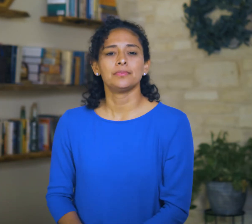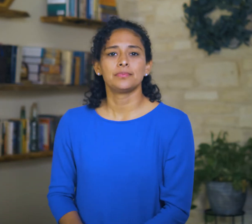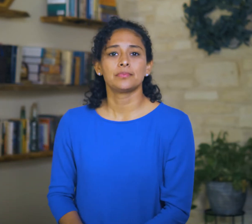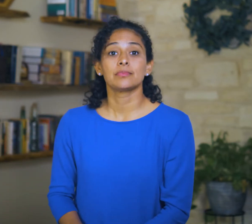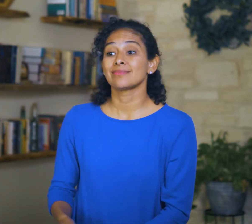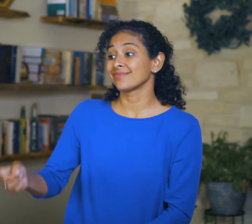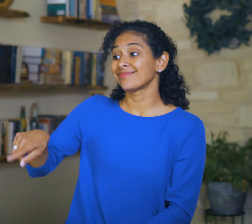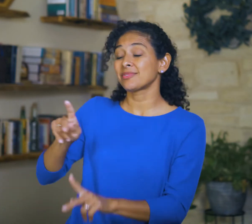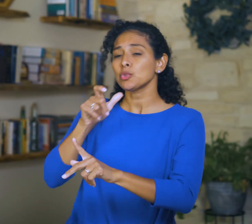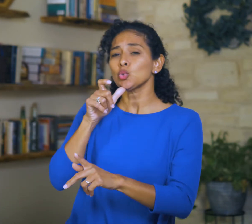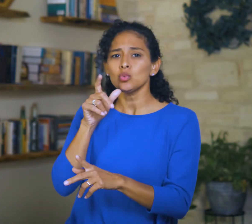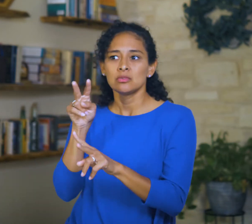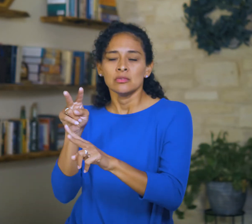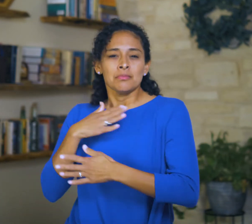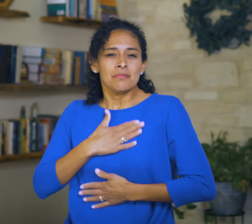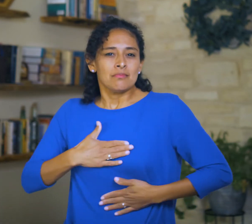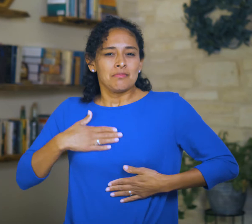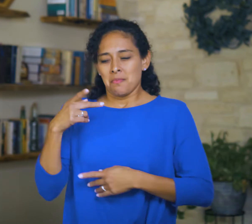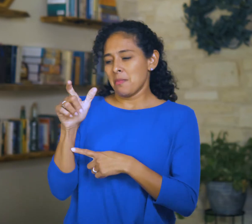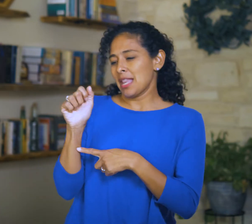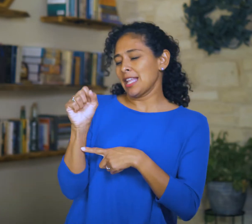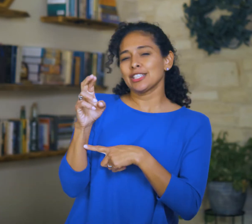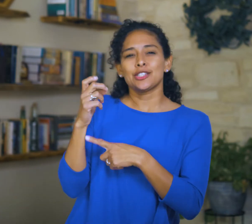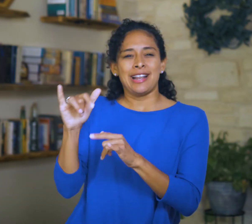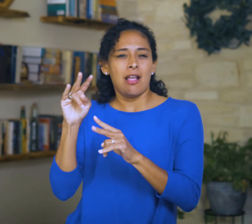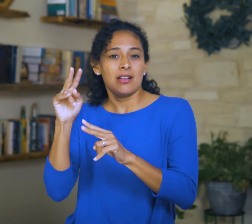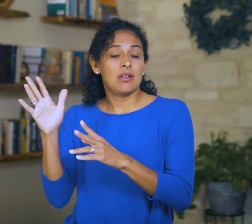Those who look to pleasure as their ultimate hope